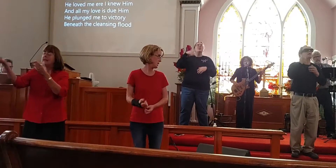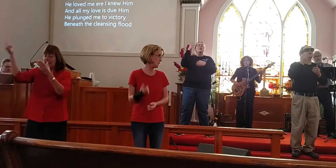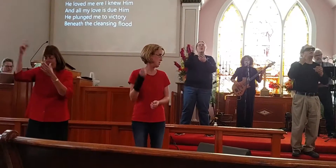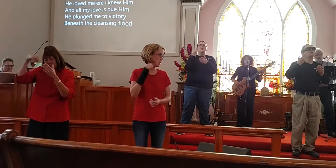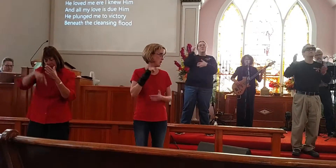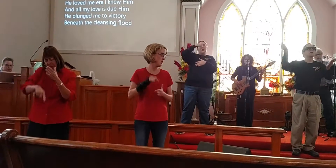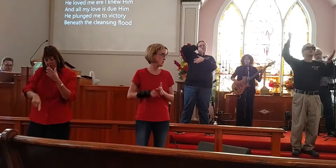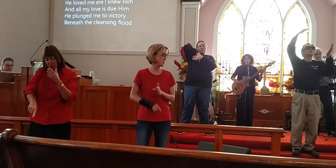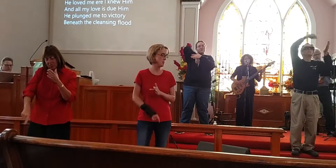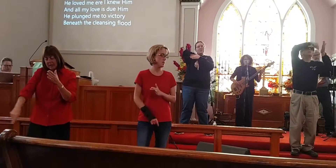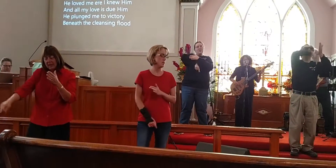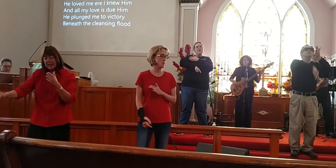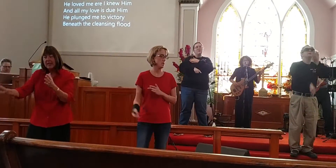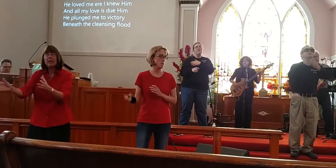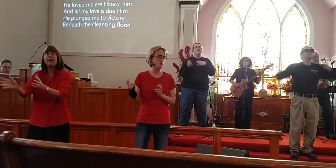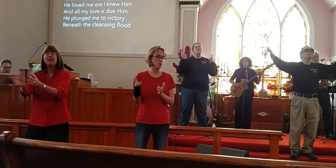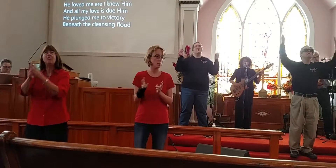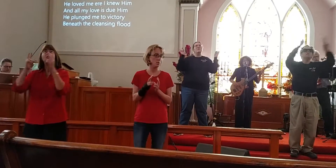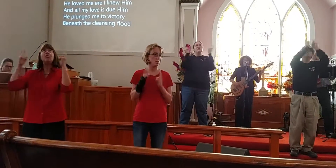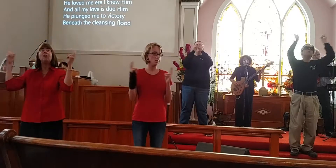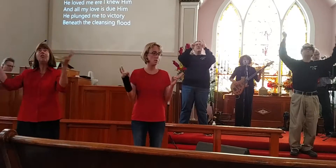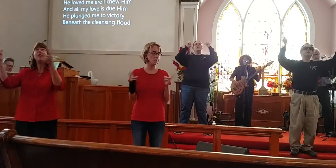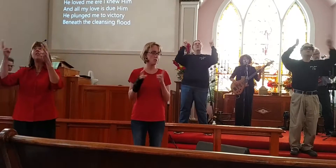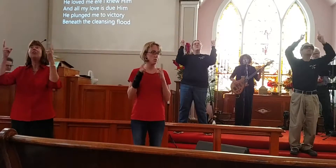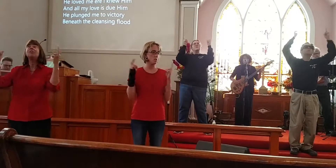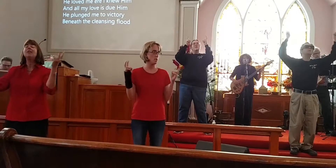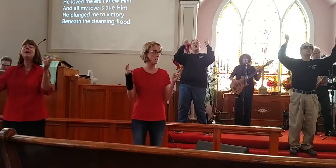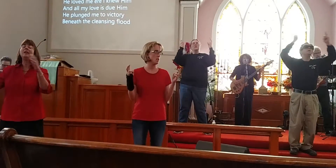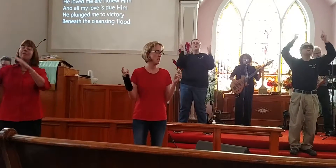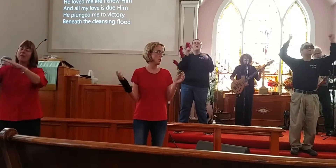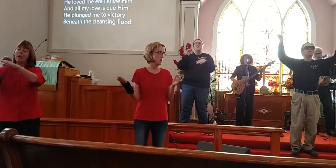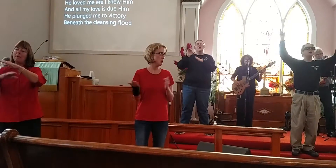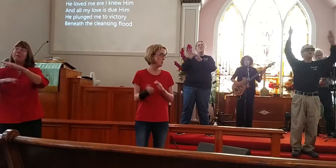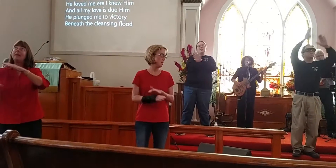He plunged me to victory